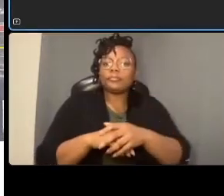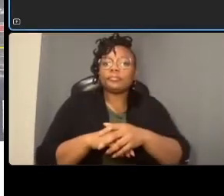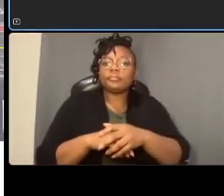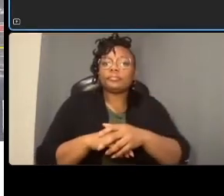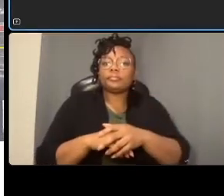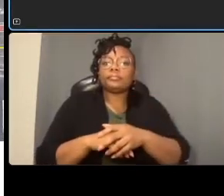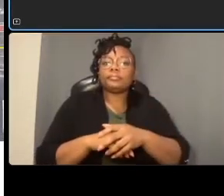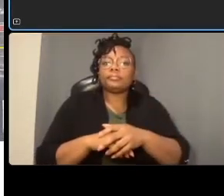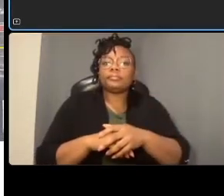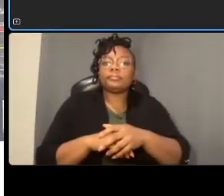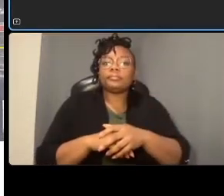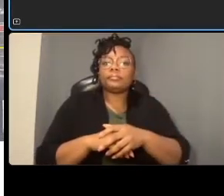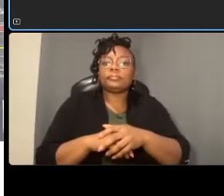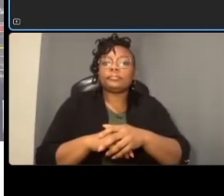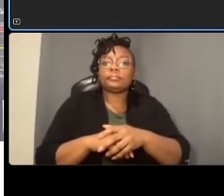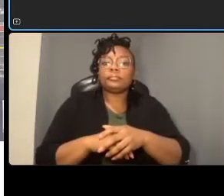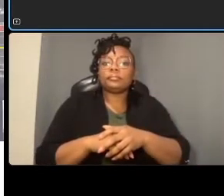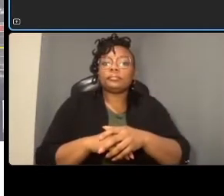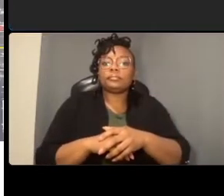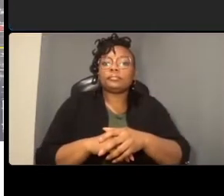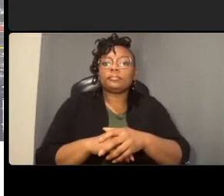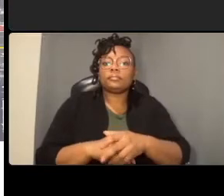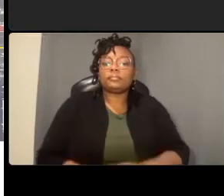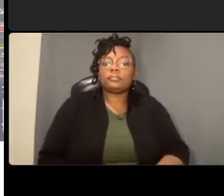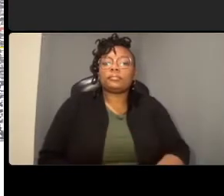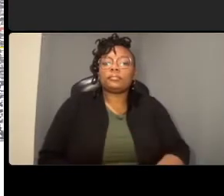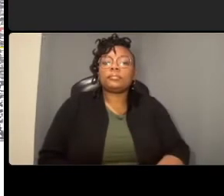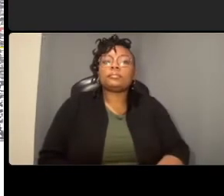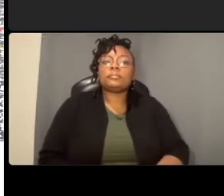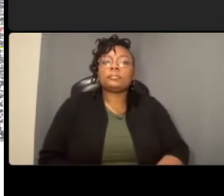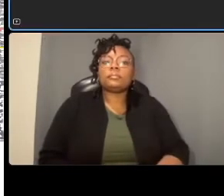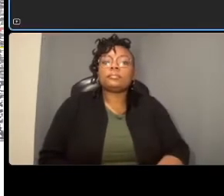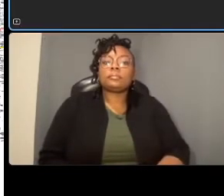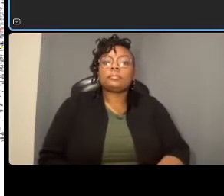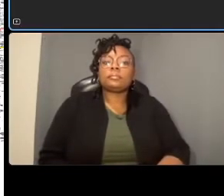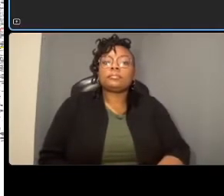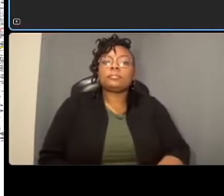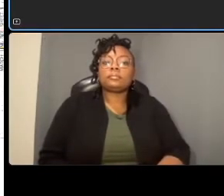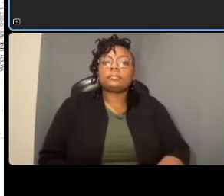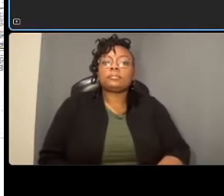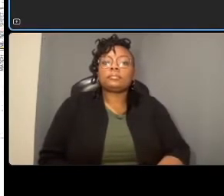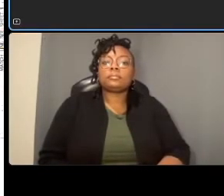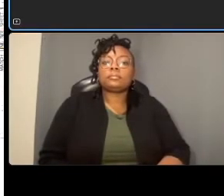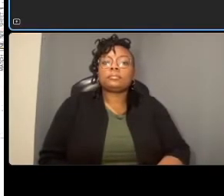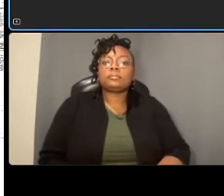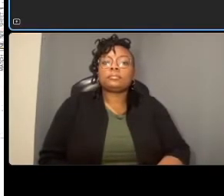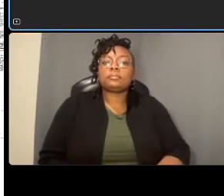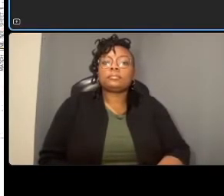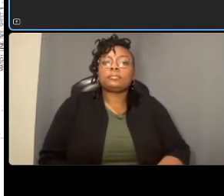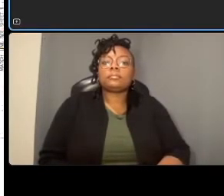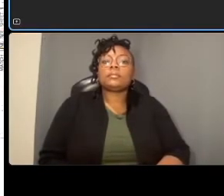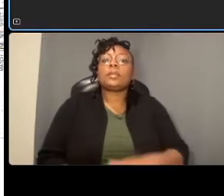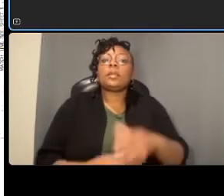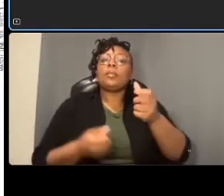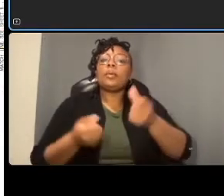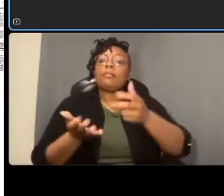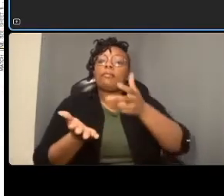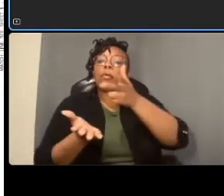and then we have parking accommodated on we're showing it on the eastern curb line through